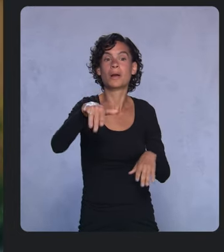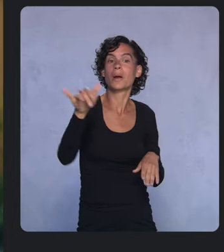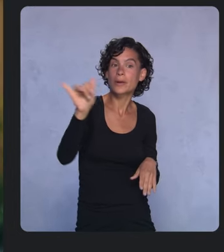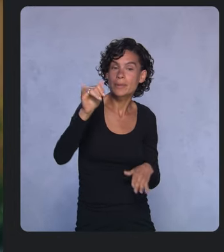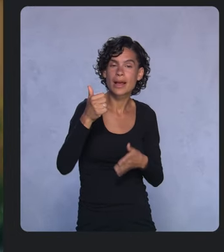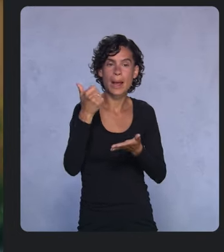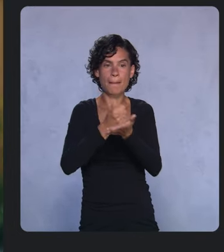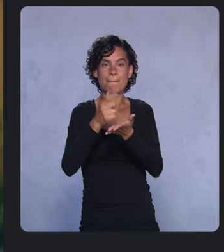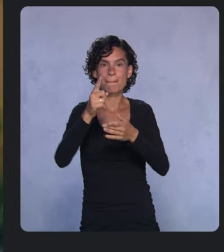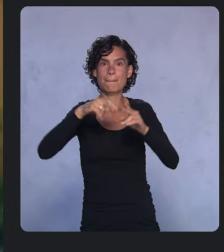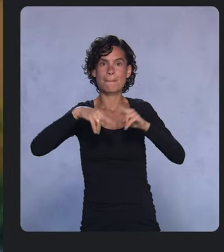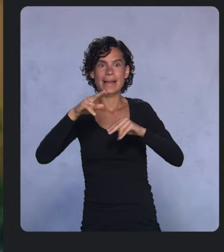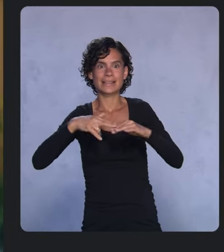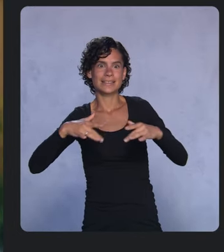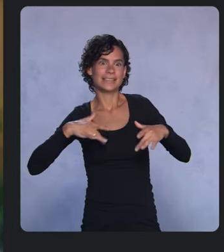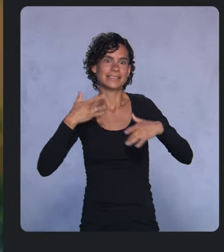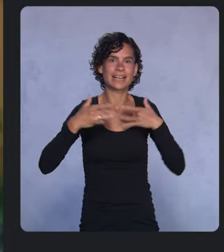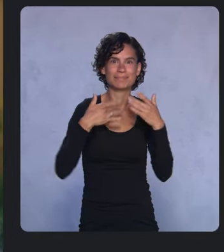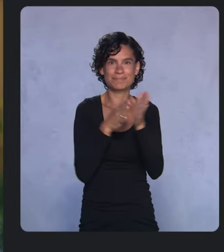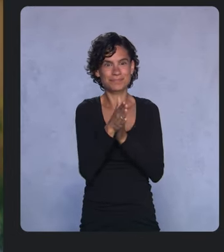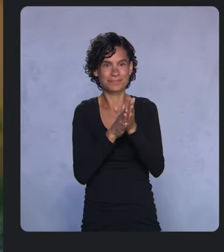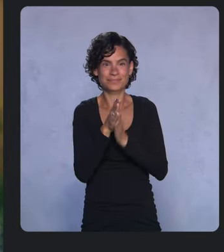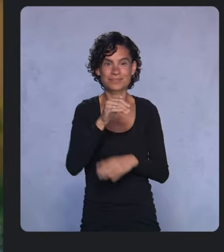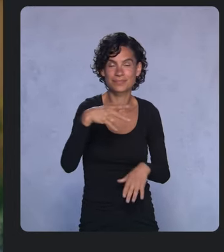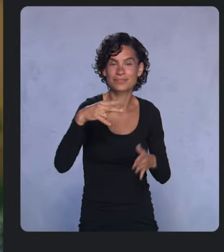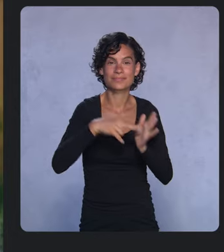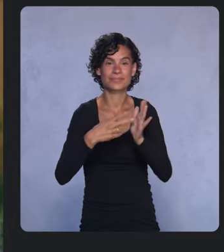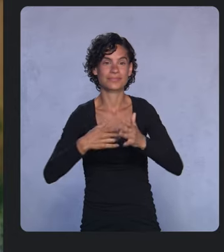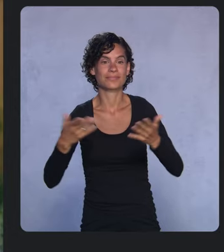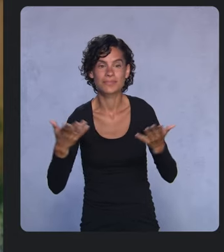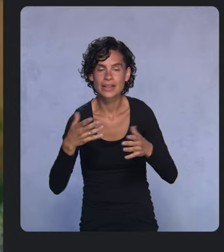To us, this means that they perform really well and are engaging.